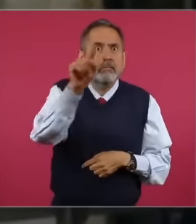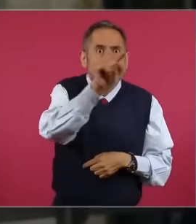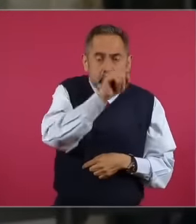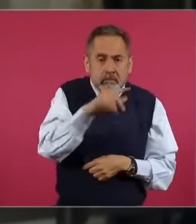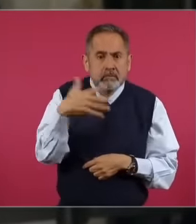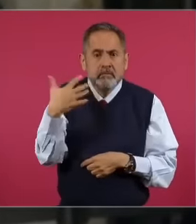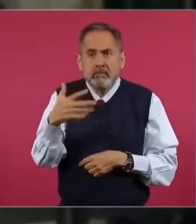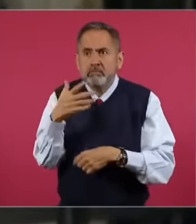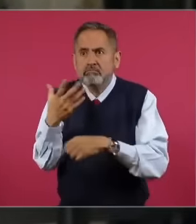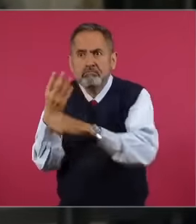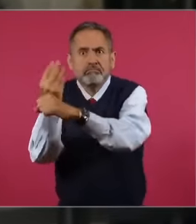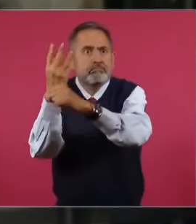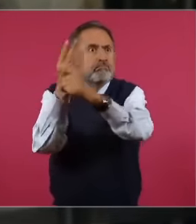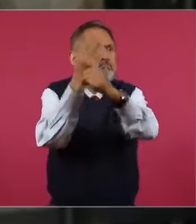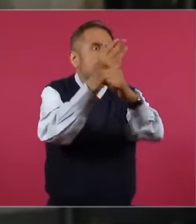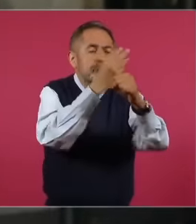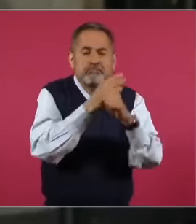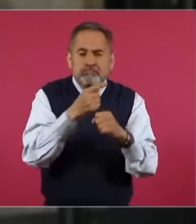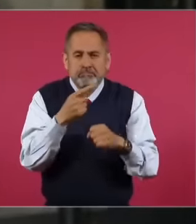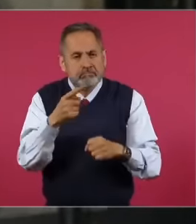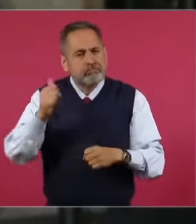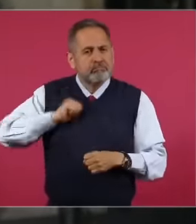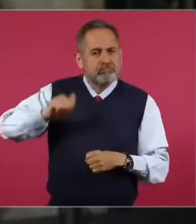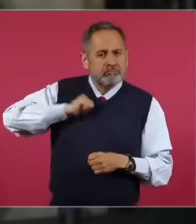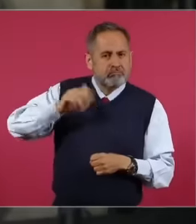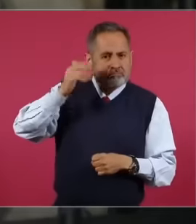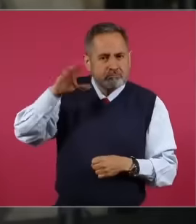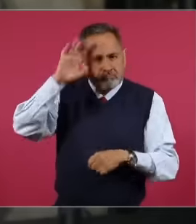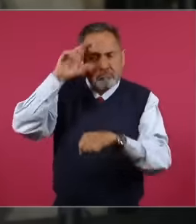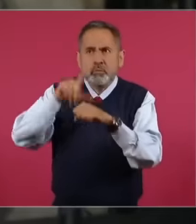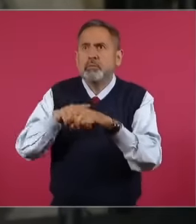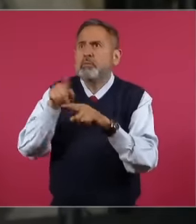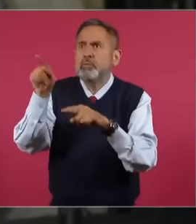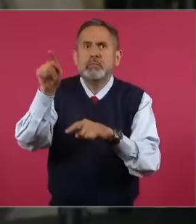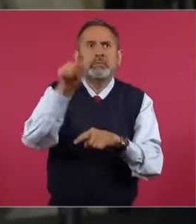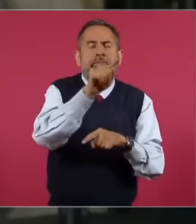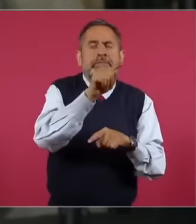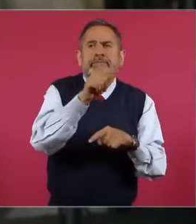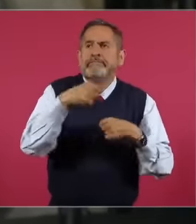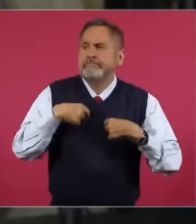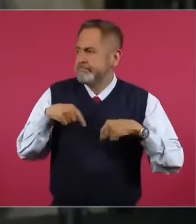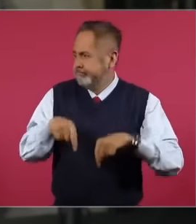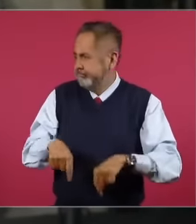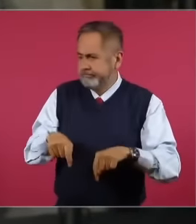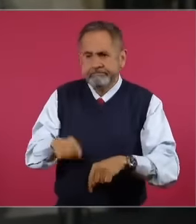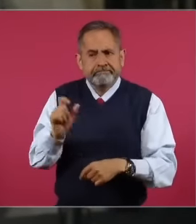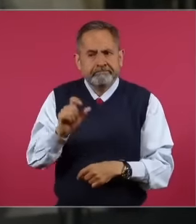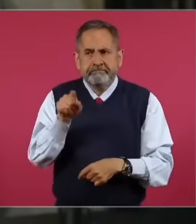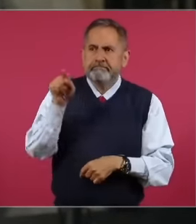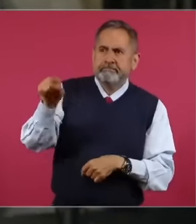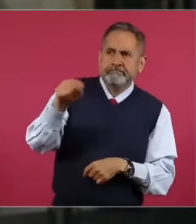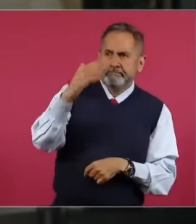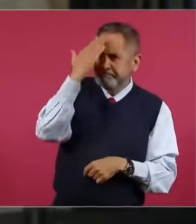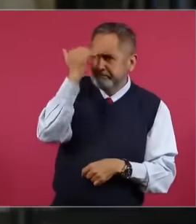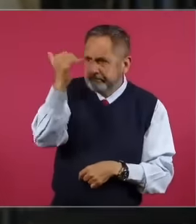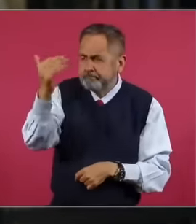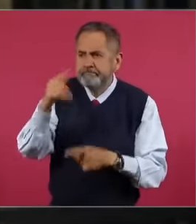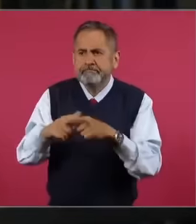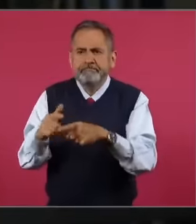regenerate and recover the ancestral cultures in the Mayan region. I appreciate what is being